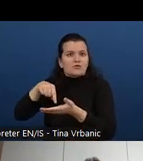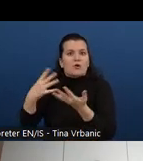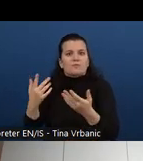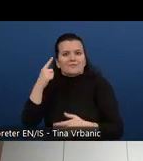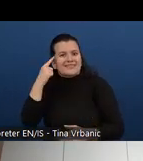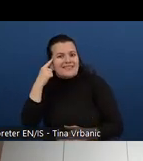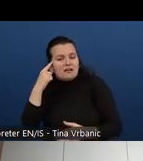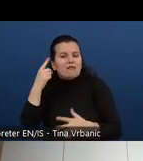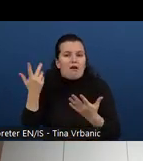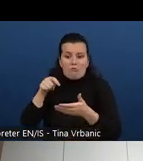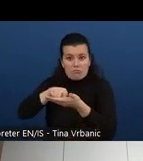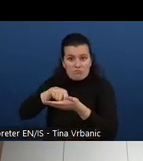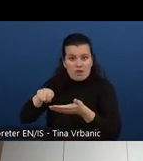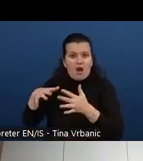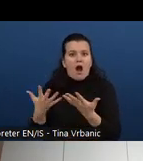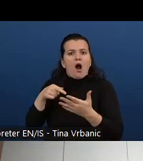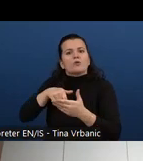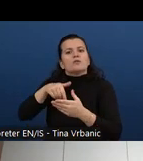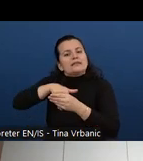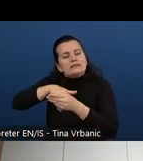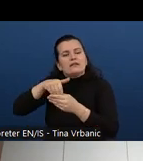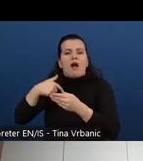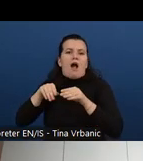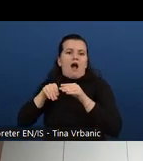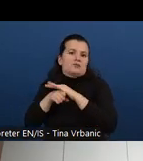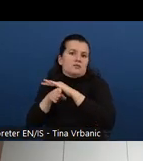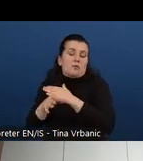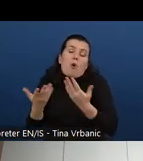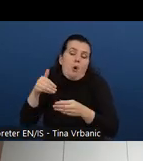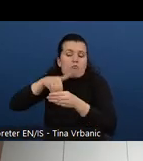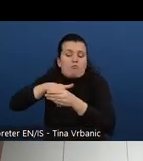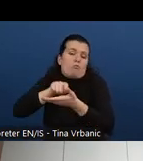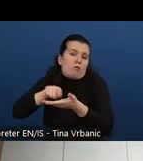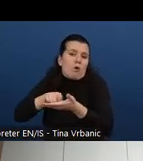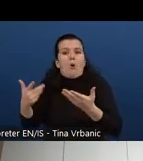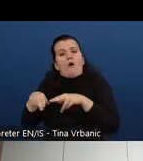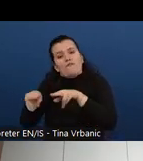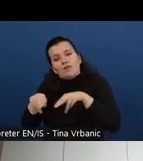multimedia and text alternatives.